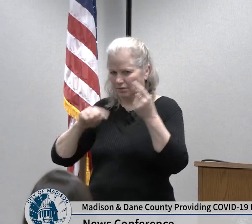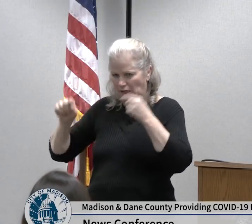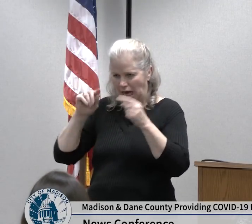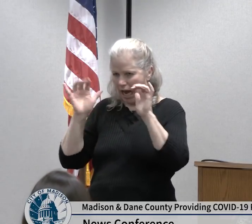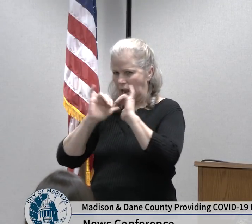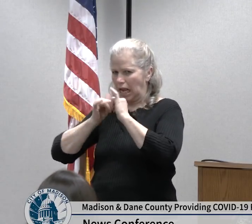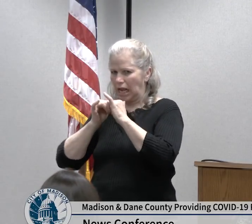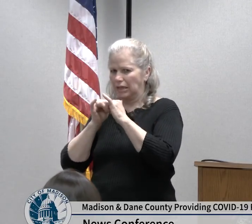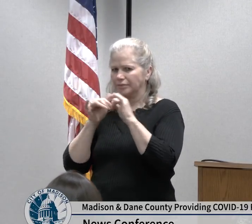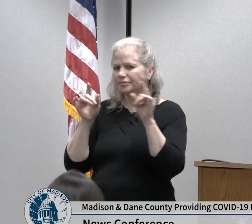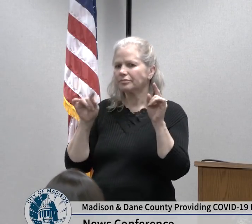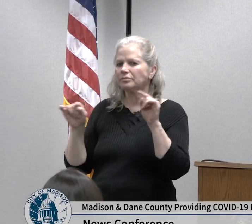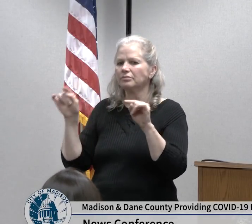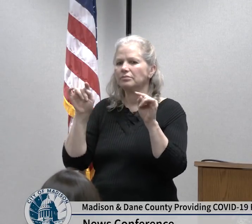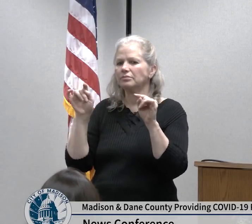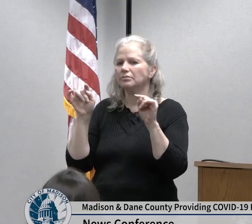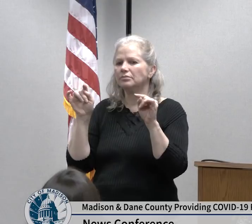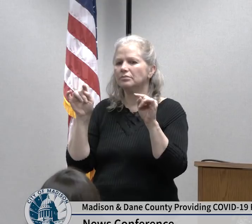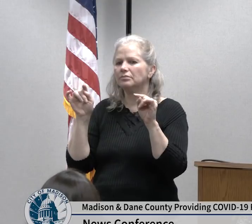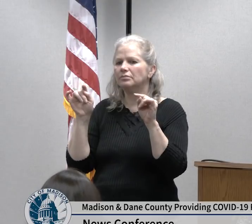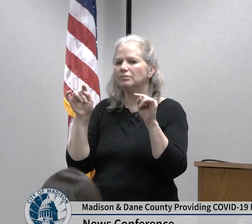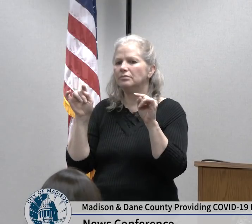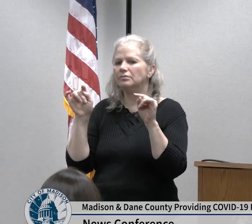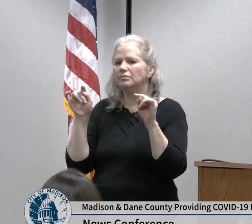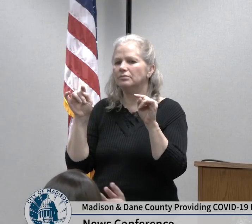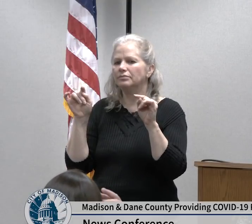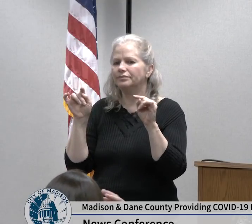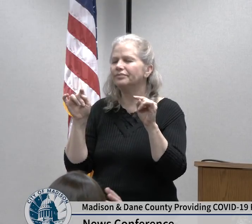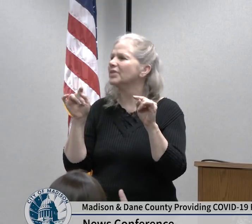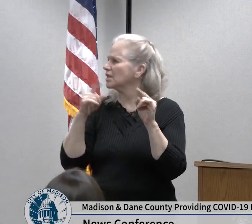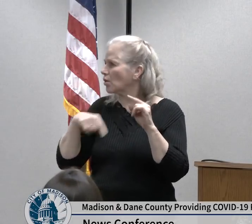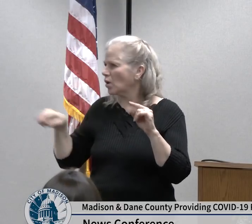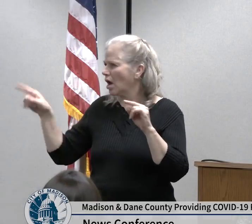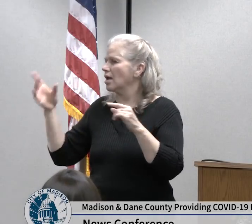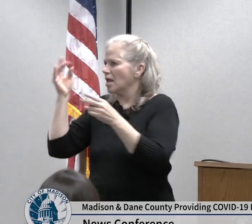our community to give serious consideration to further precautionary